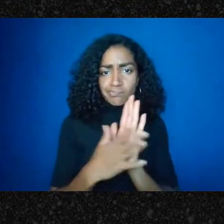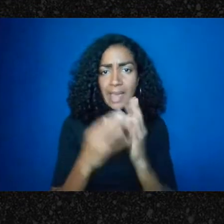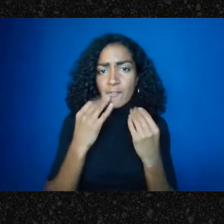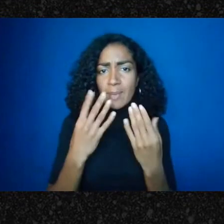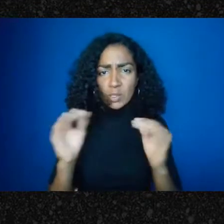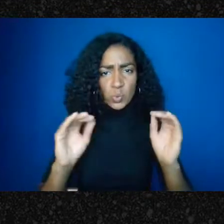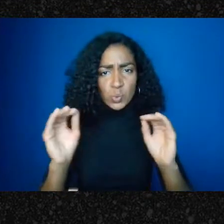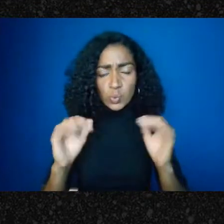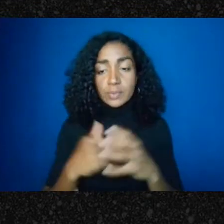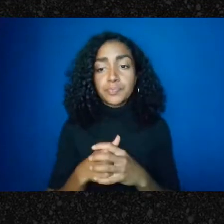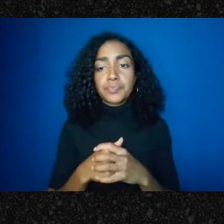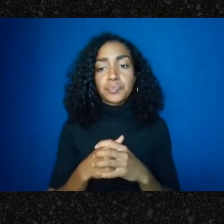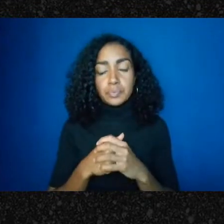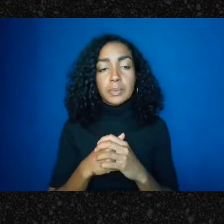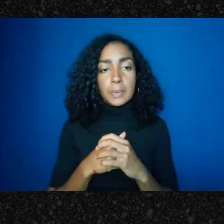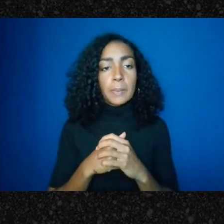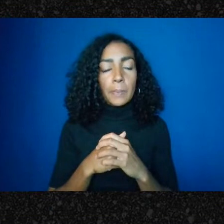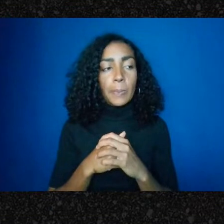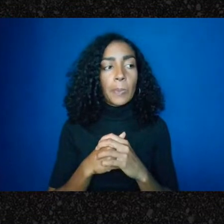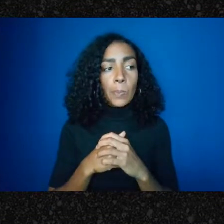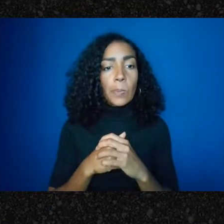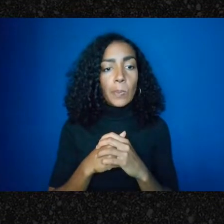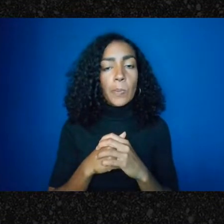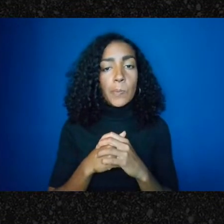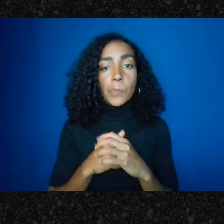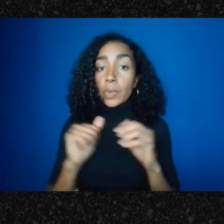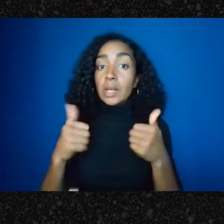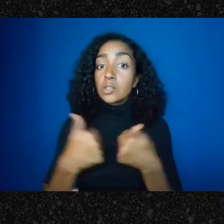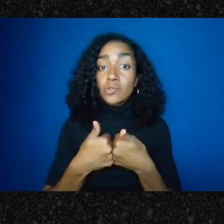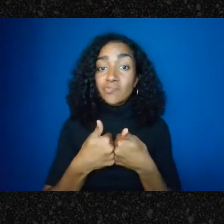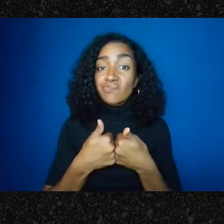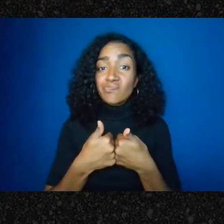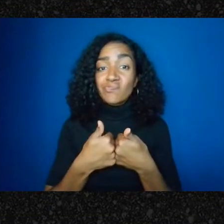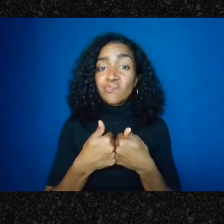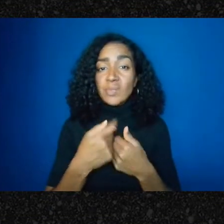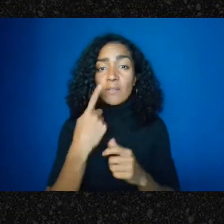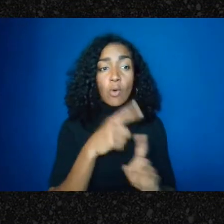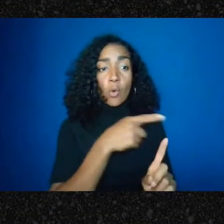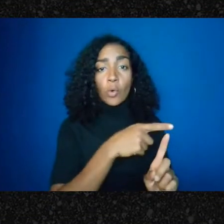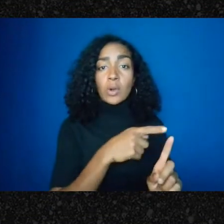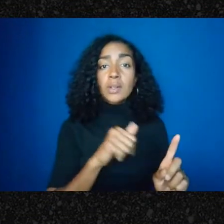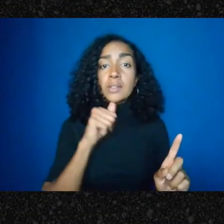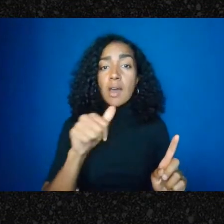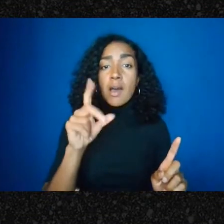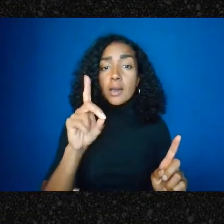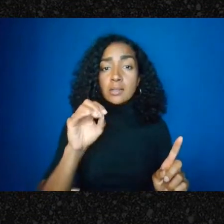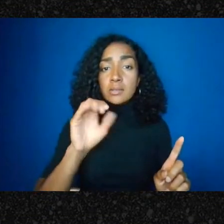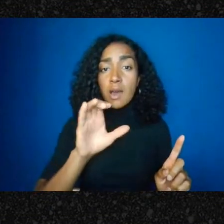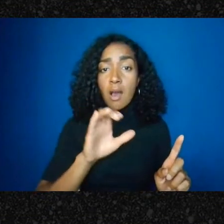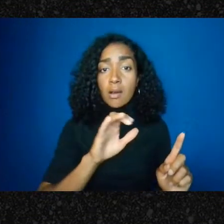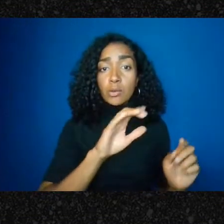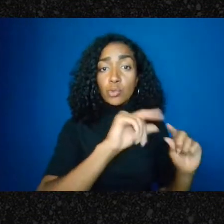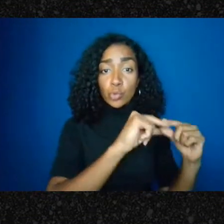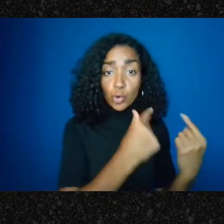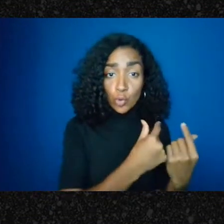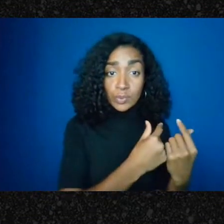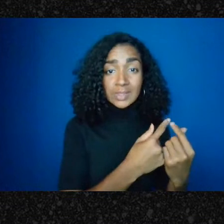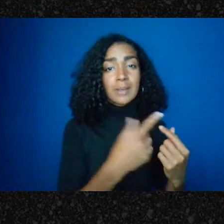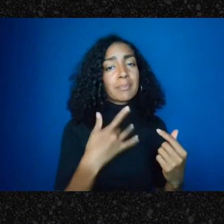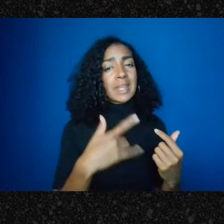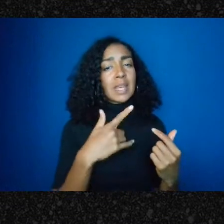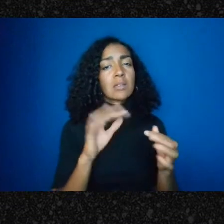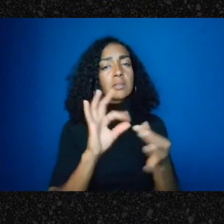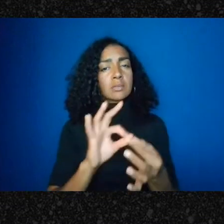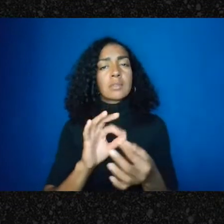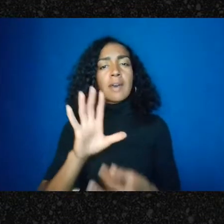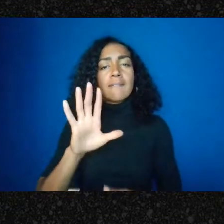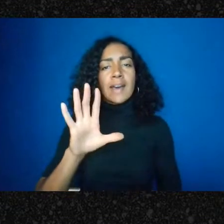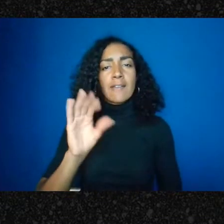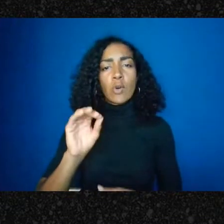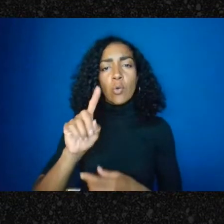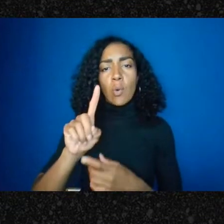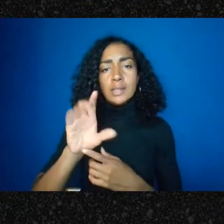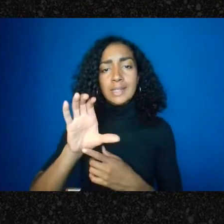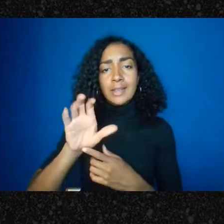the challenge for undocumented groups are for 501 c3 groups-groups that are 501 c3 seem like they